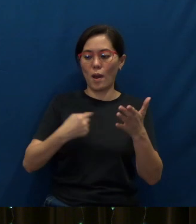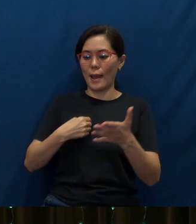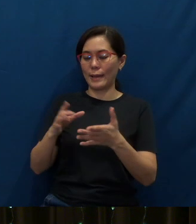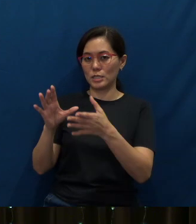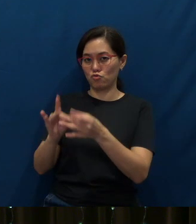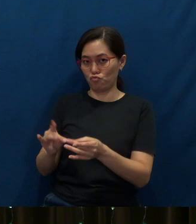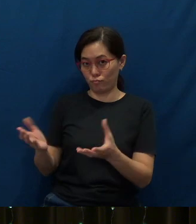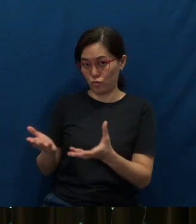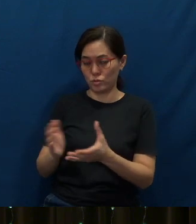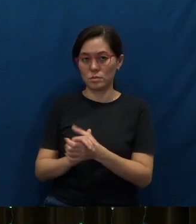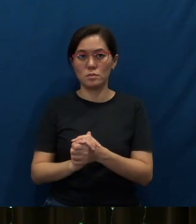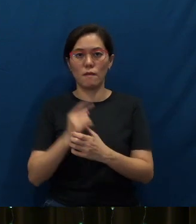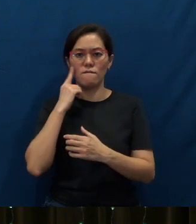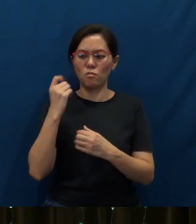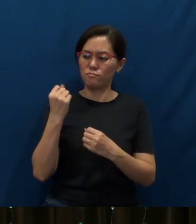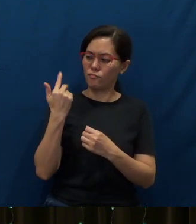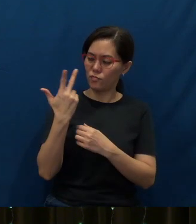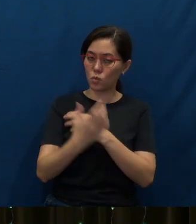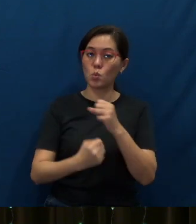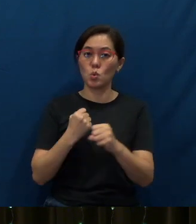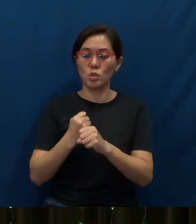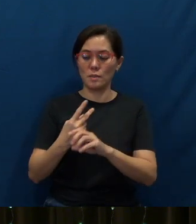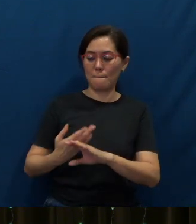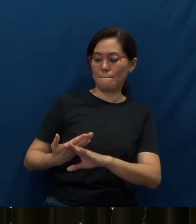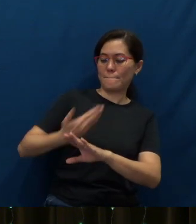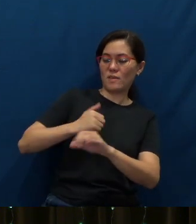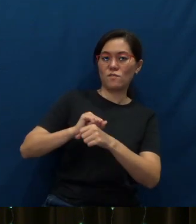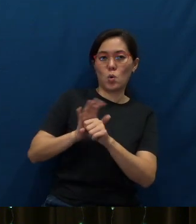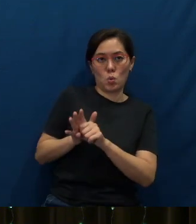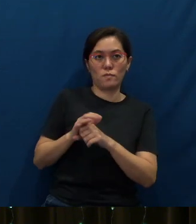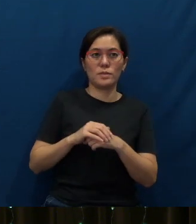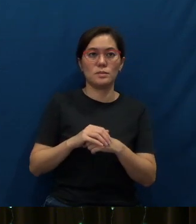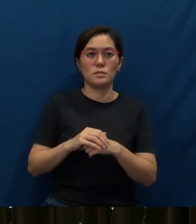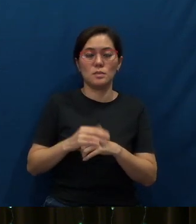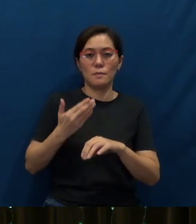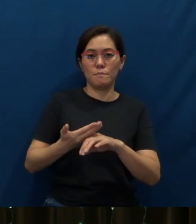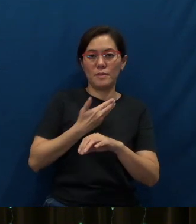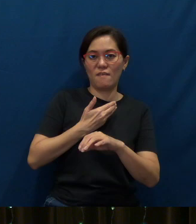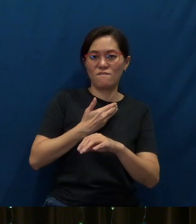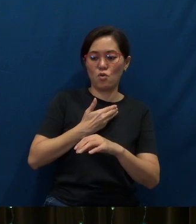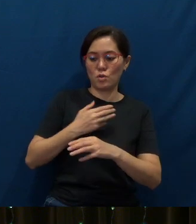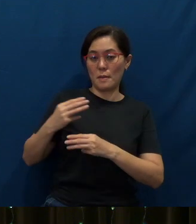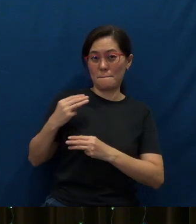You know, for a number of years, pre-COVID and before the military coup last year,